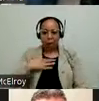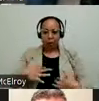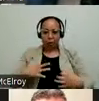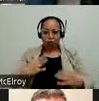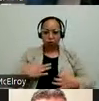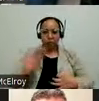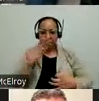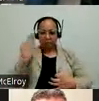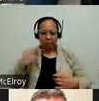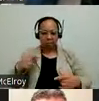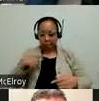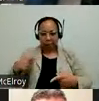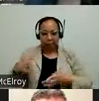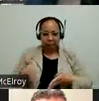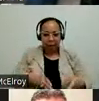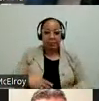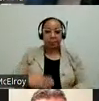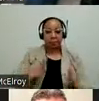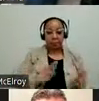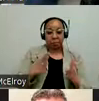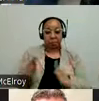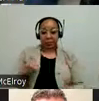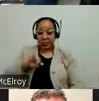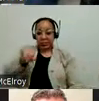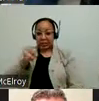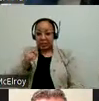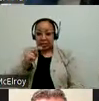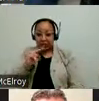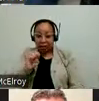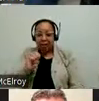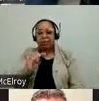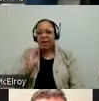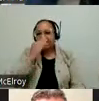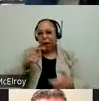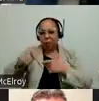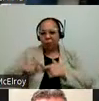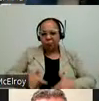is wearing a white shirt with black pants. And Jeha is wearing a flower